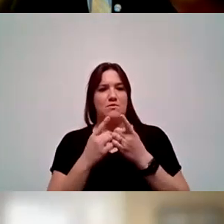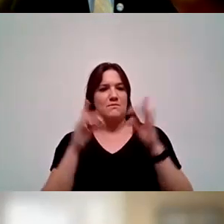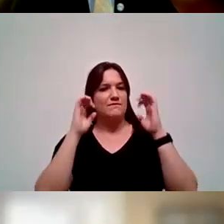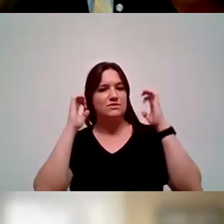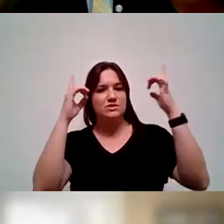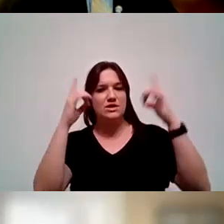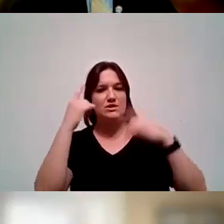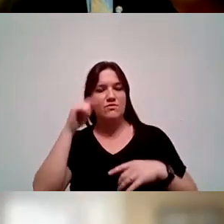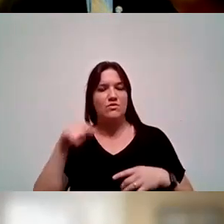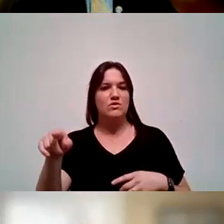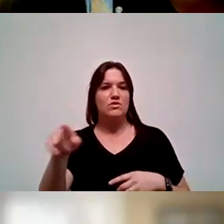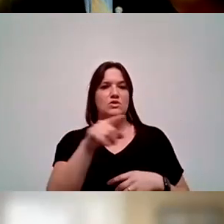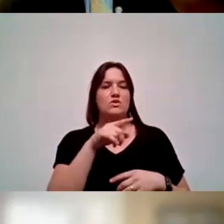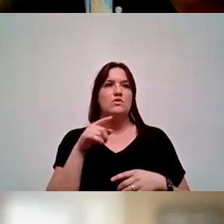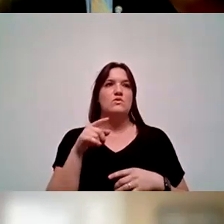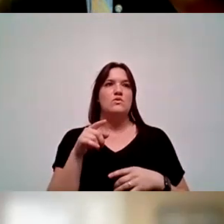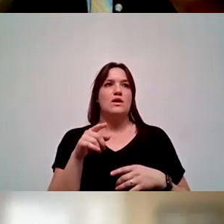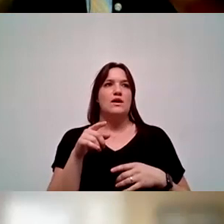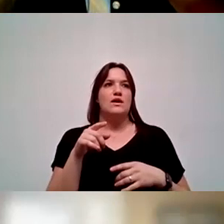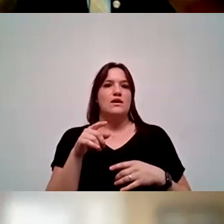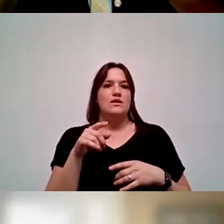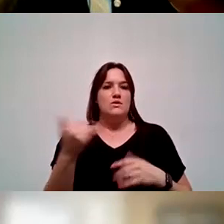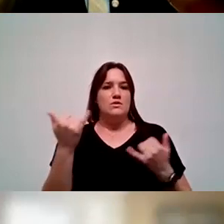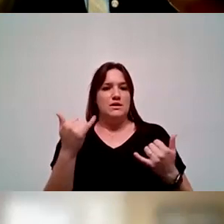And for those of you who are just tuning in, you may not know.